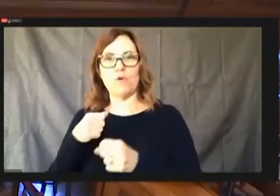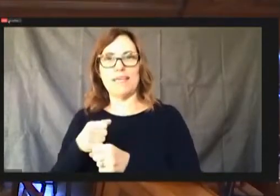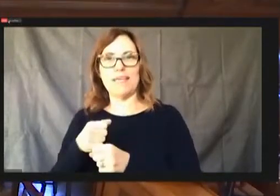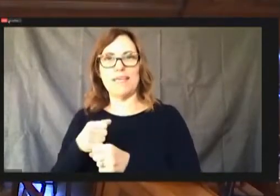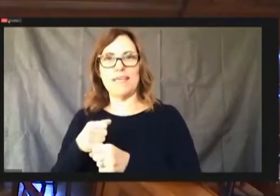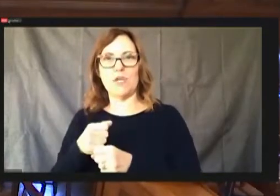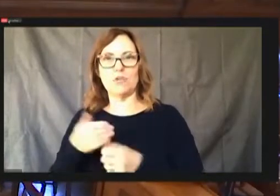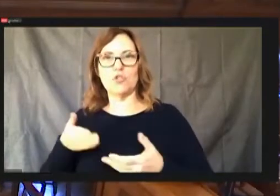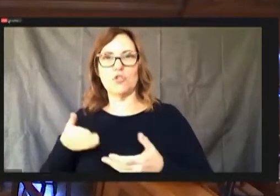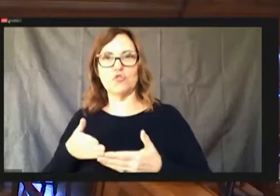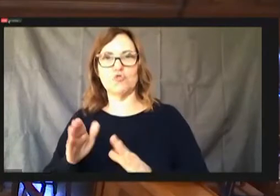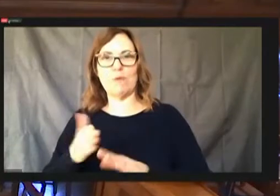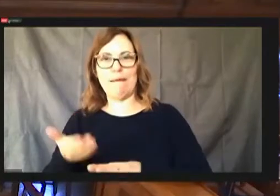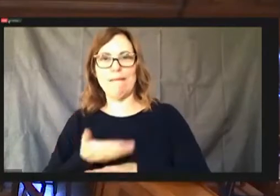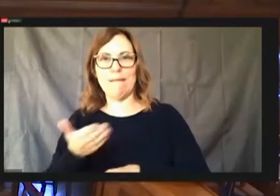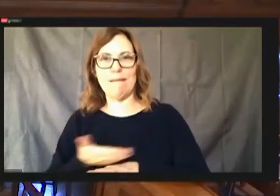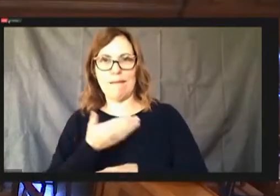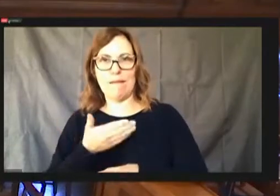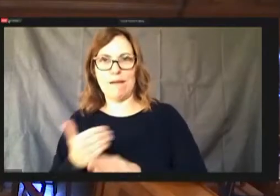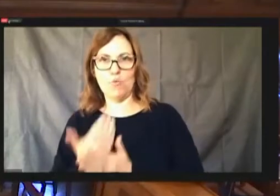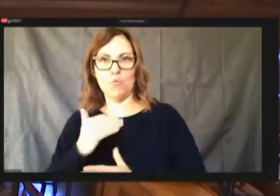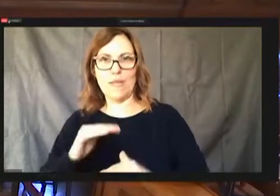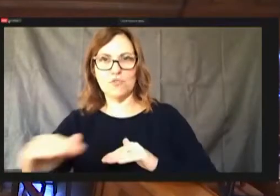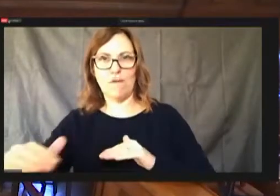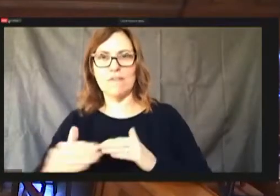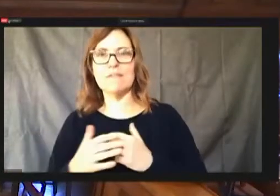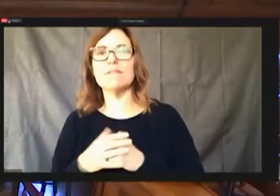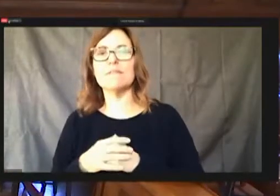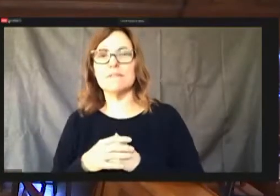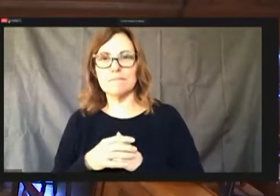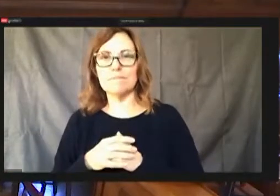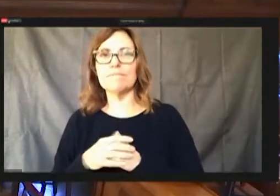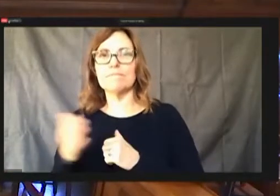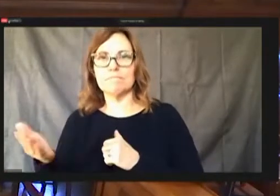Seen miss seeing none, all those in favor say aye.